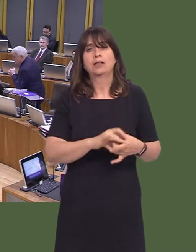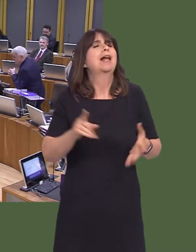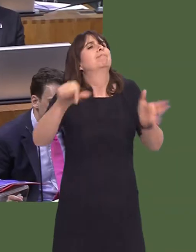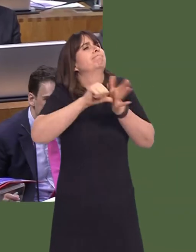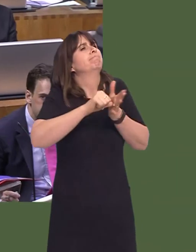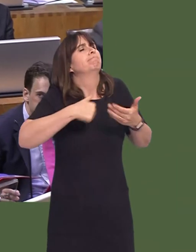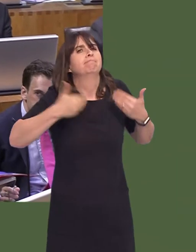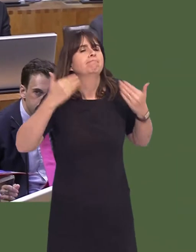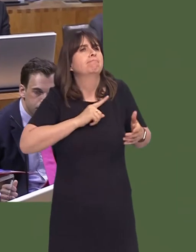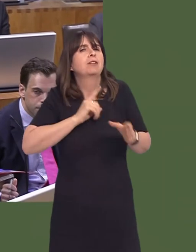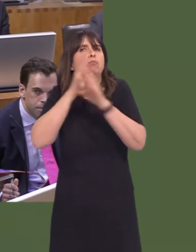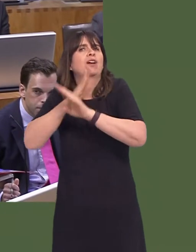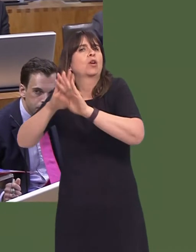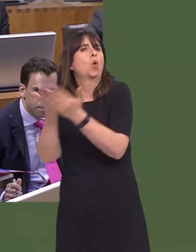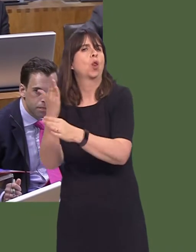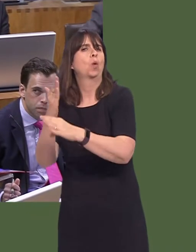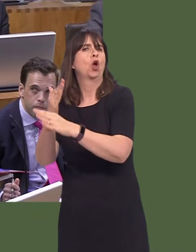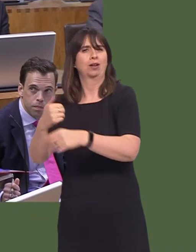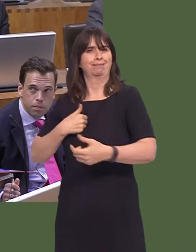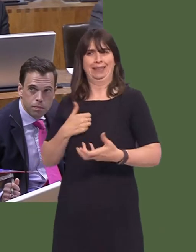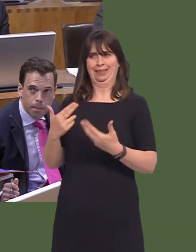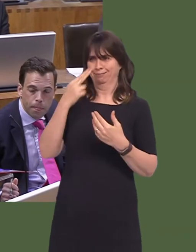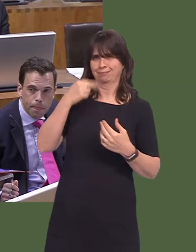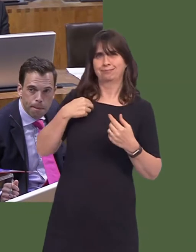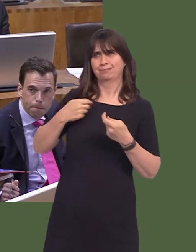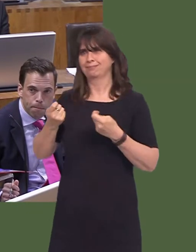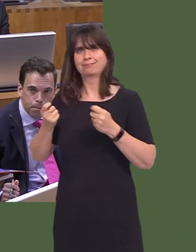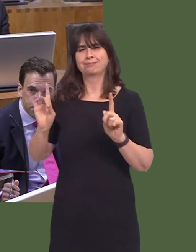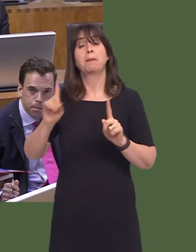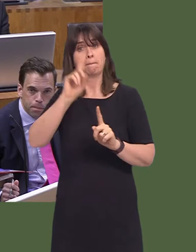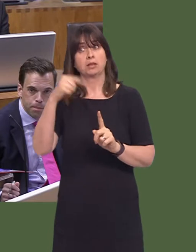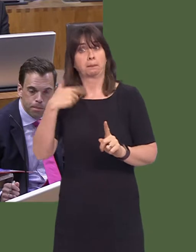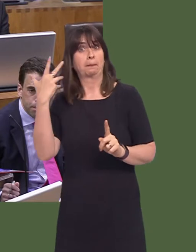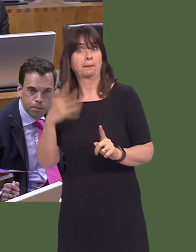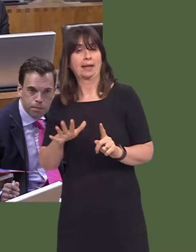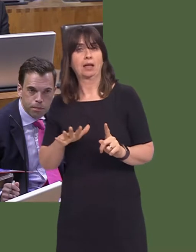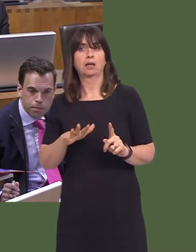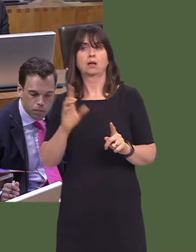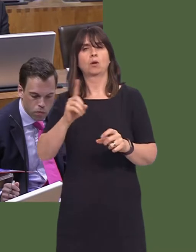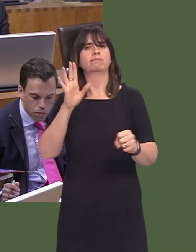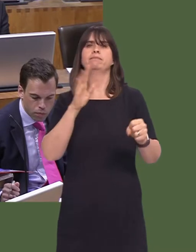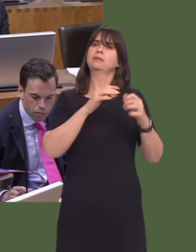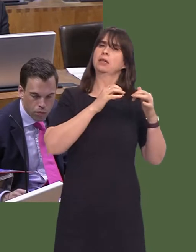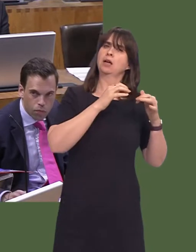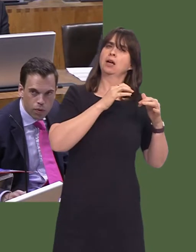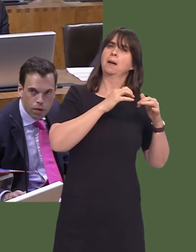the private sector is not something that comes under our control, but what we have done, however, of course, is to effectively outlaw zero-hours contracts in the public sector.